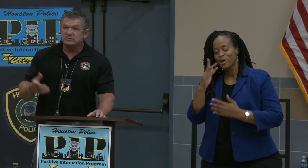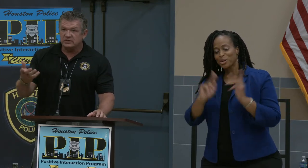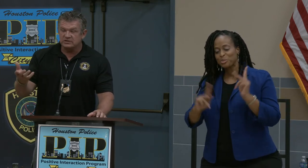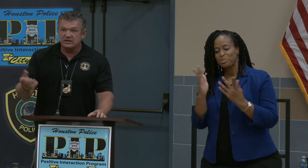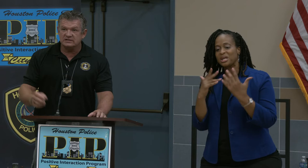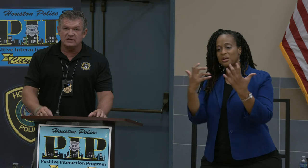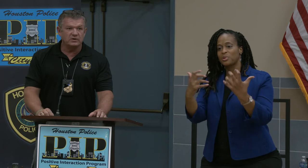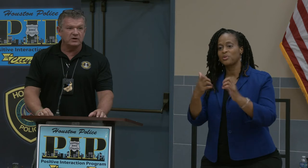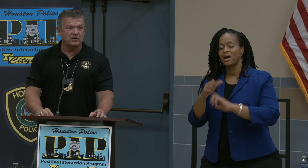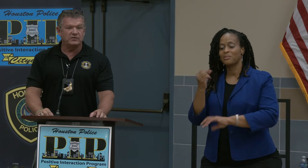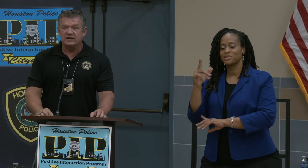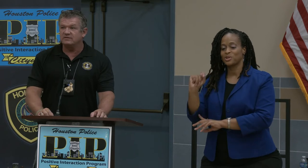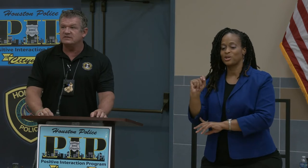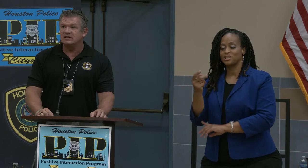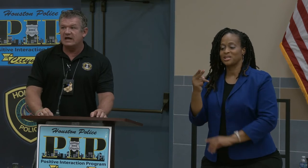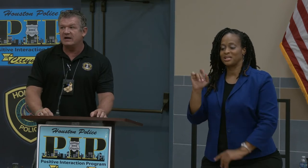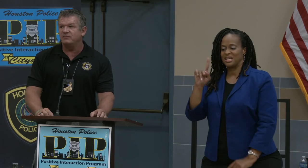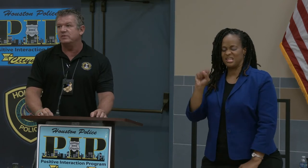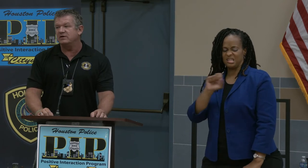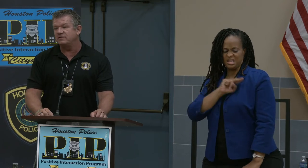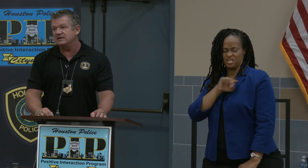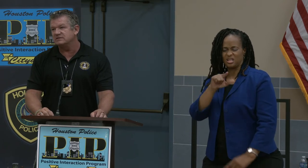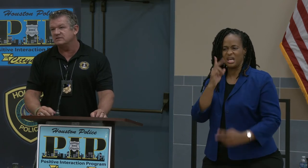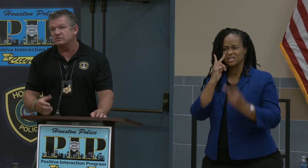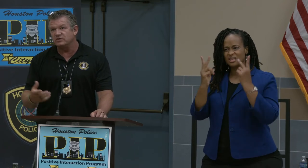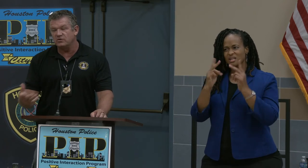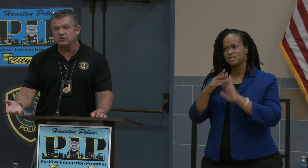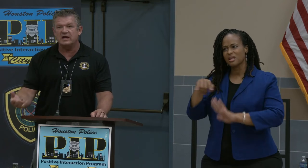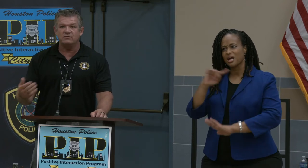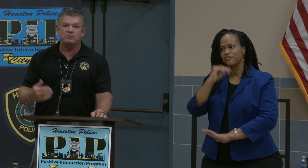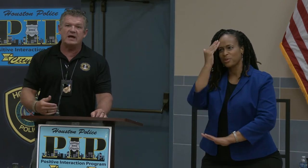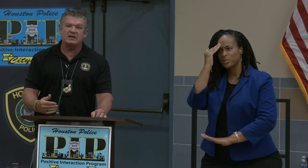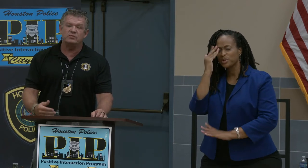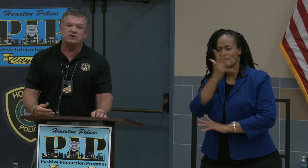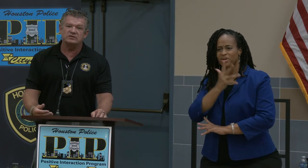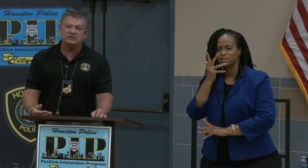Sergeant Hicks working in auto theft. I see a lot of familiar faces. So glad we're back in person